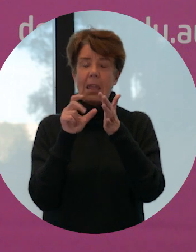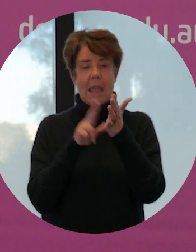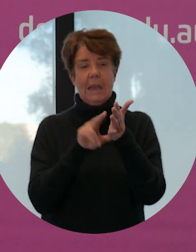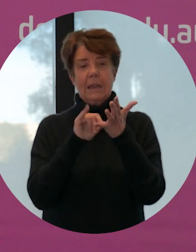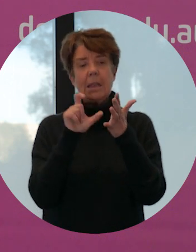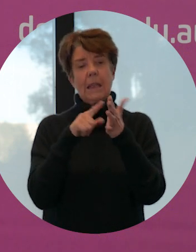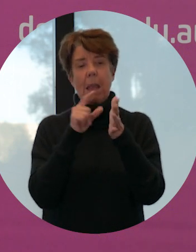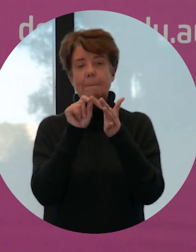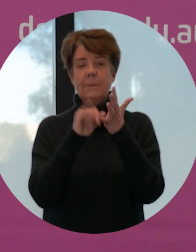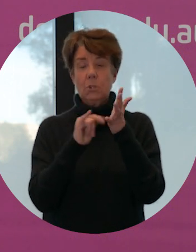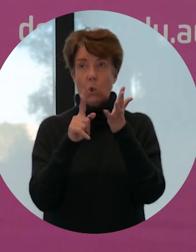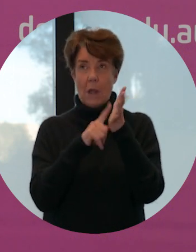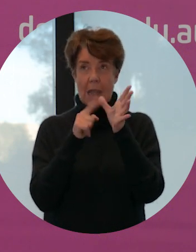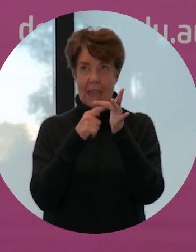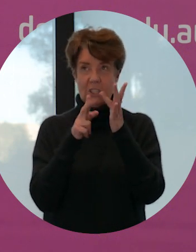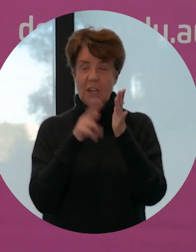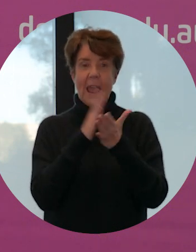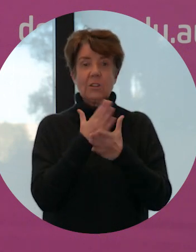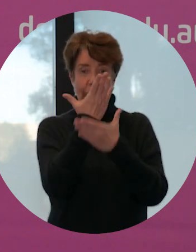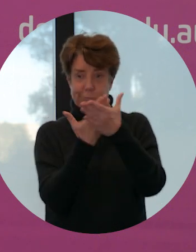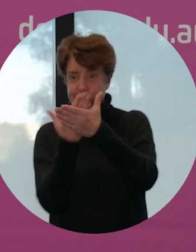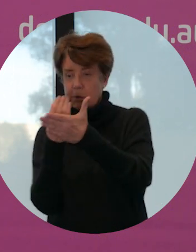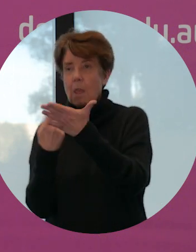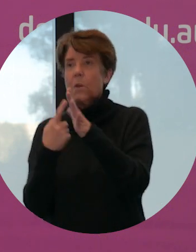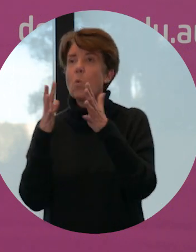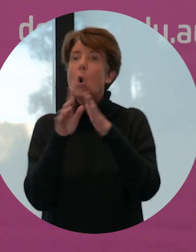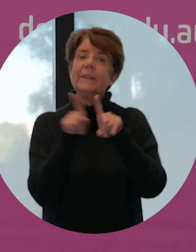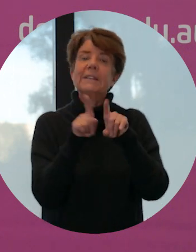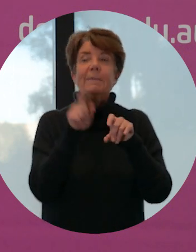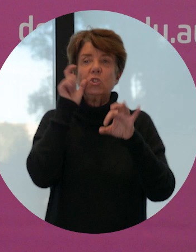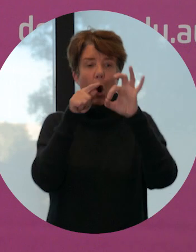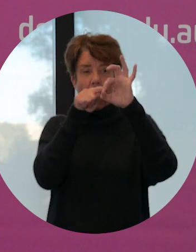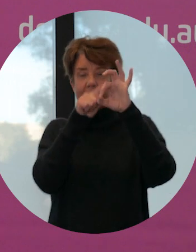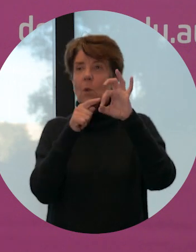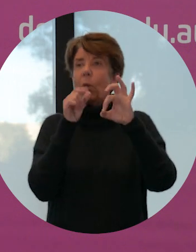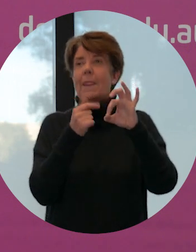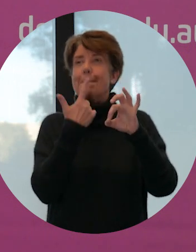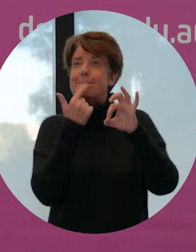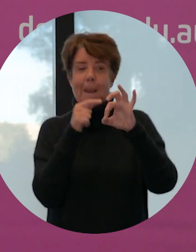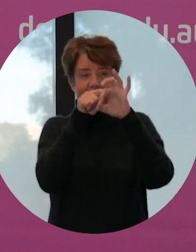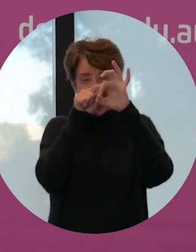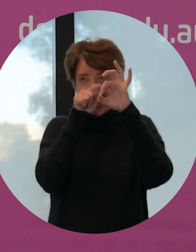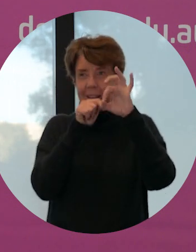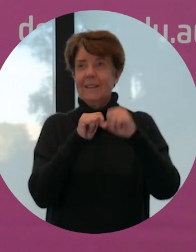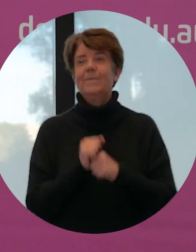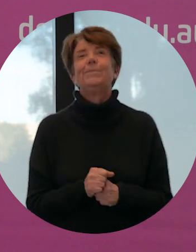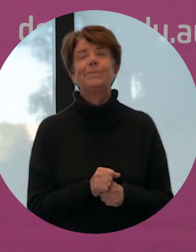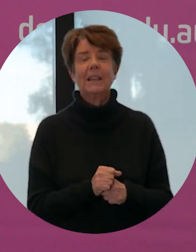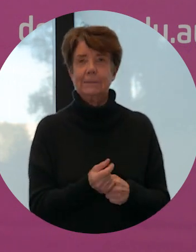in some sort of raw material. Think of a chocolate truffle with a gooey center, but just in nanometre size.